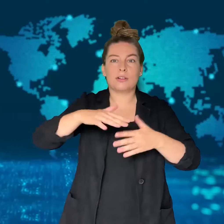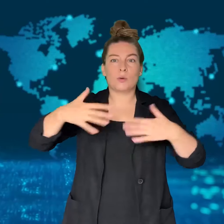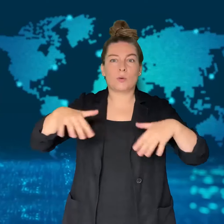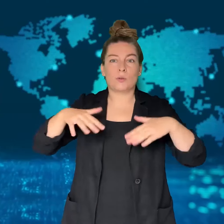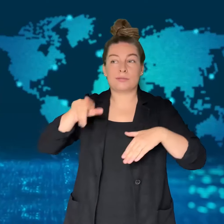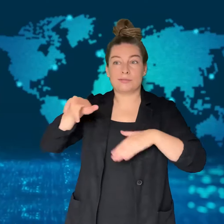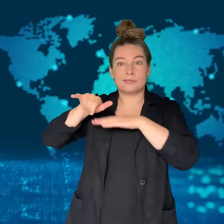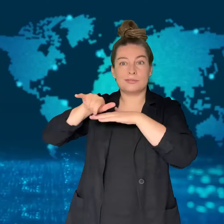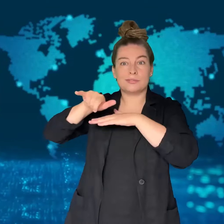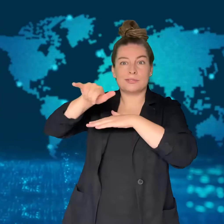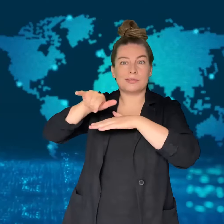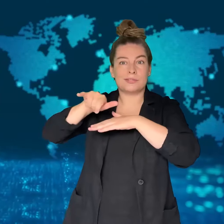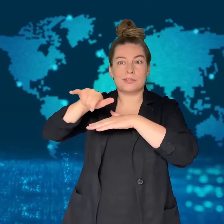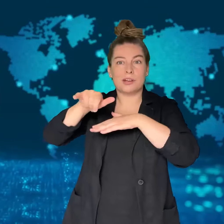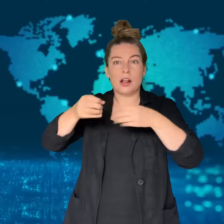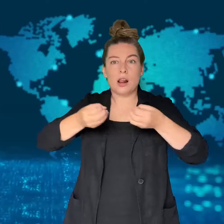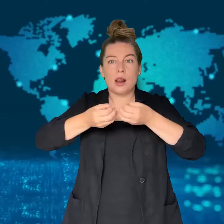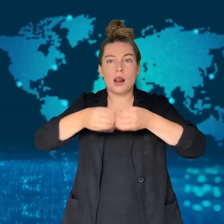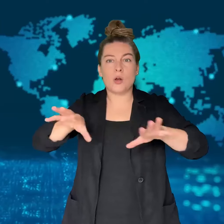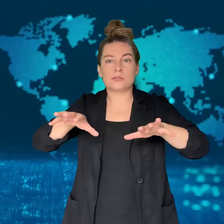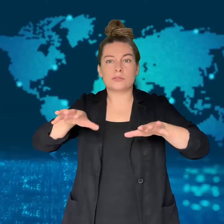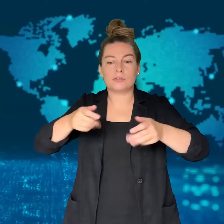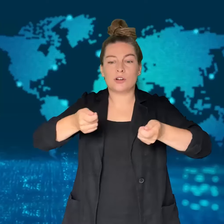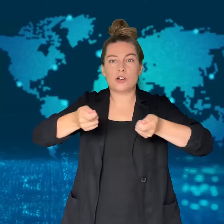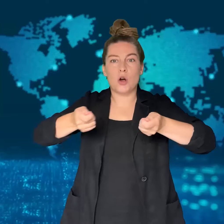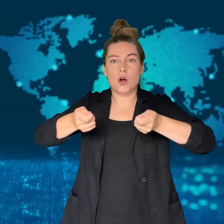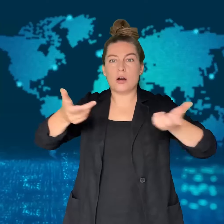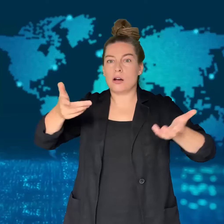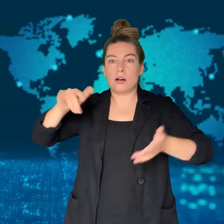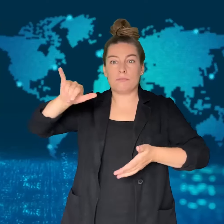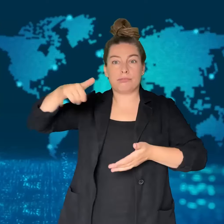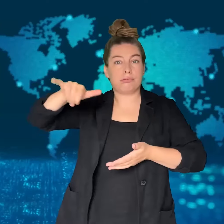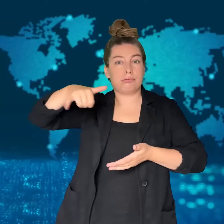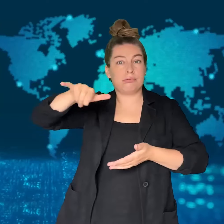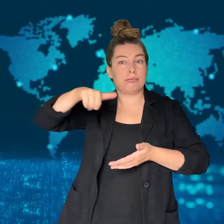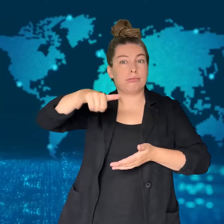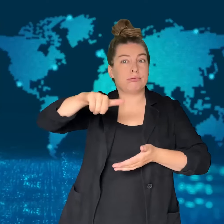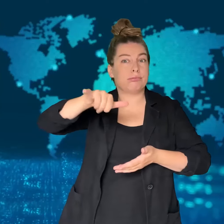On its way down, the plane hit several houses.